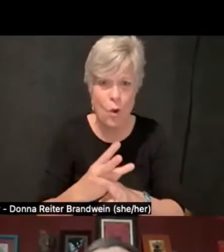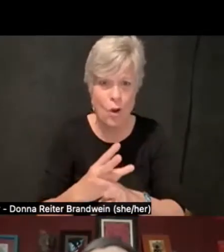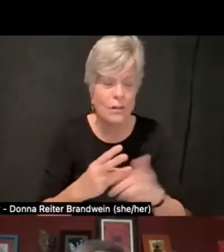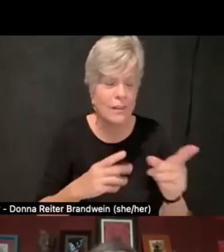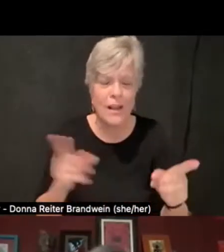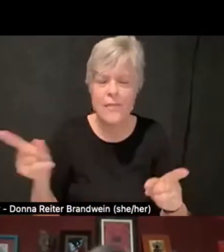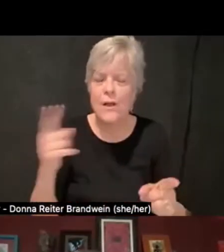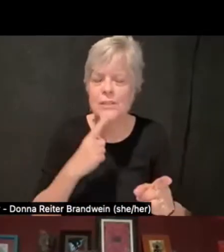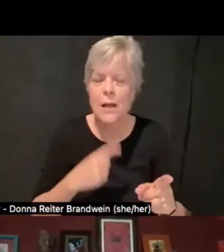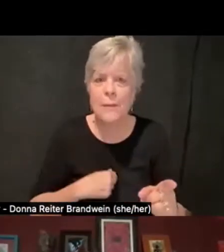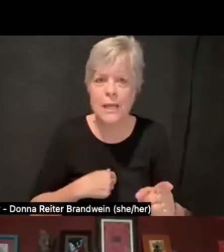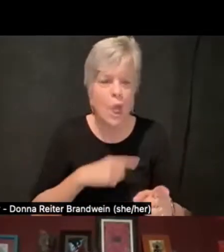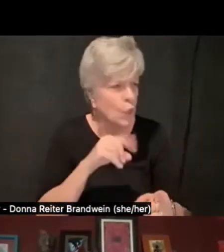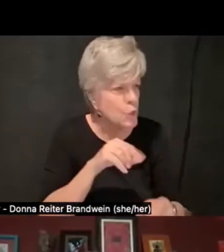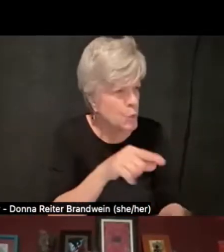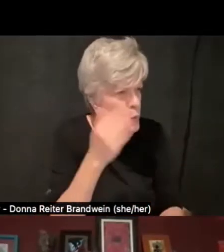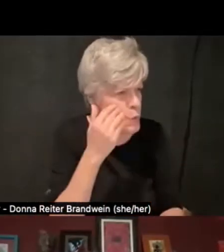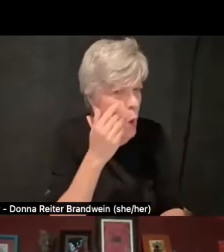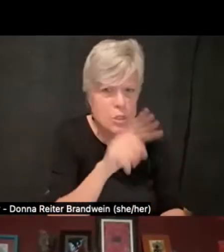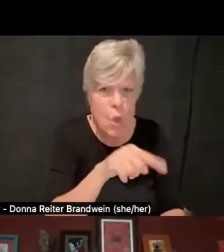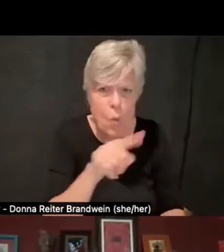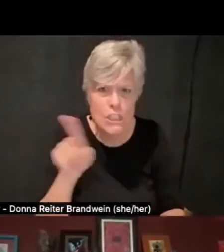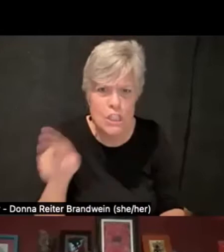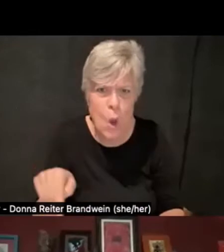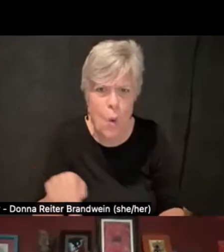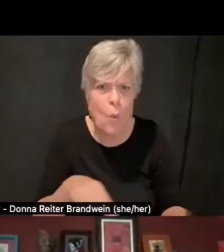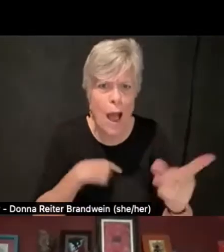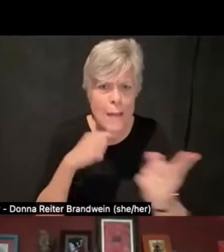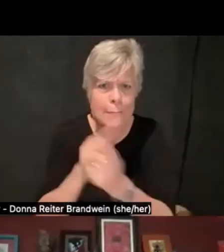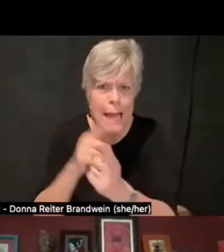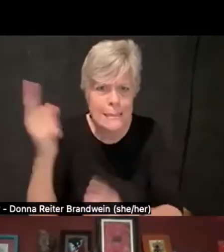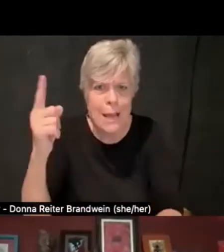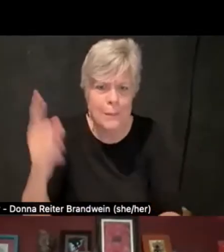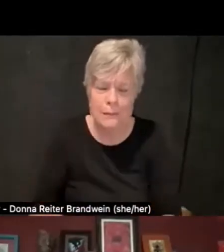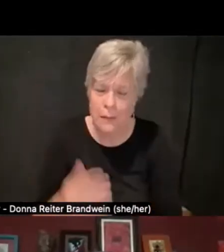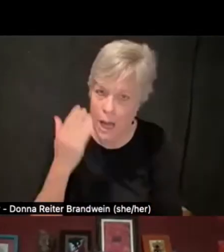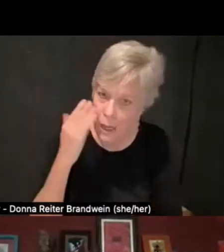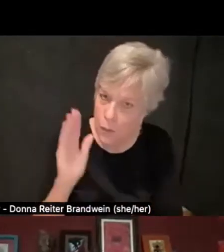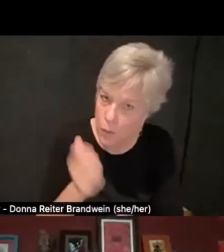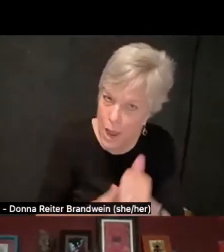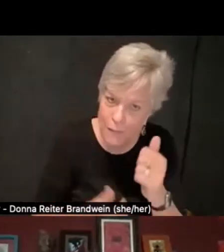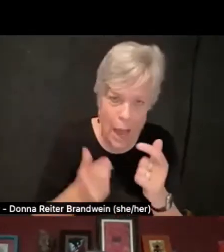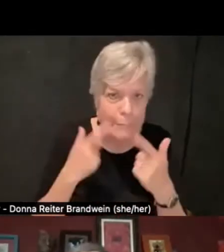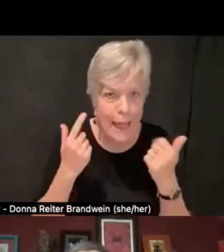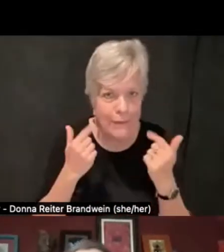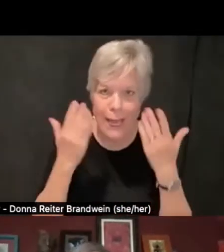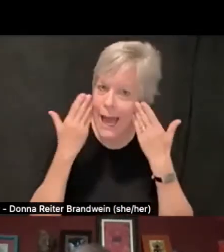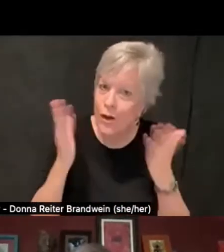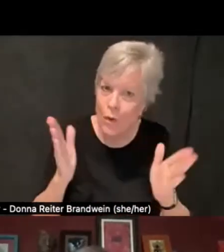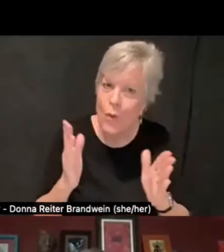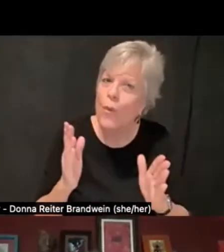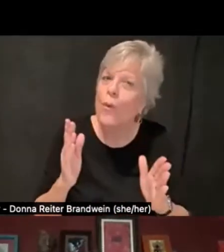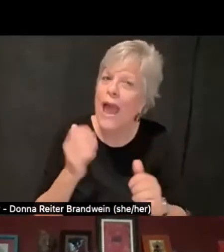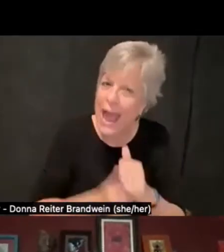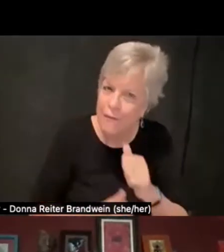"Do you know so and so," is part of it. And of course I don't know every single, I'm laughing, right, I don't know every single disabled person,